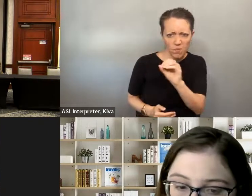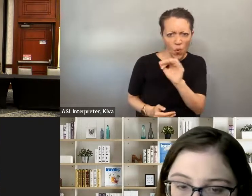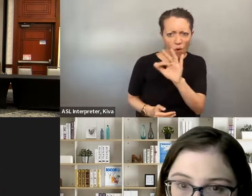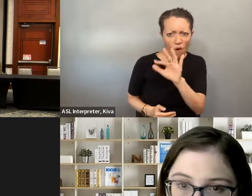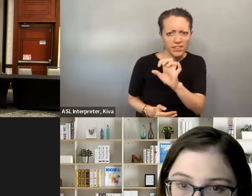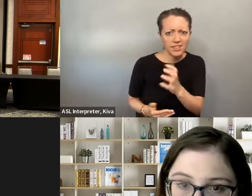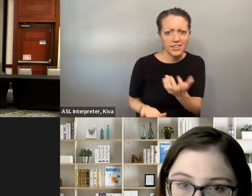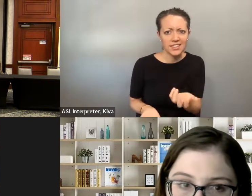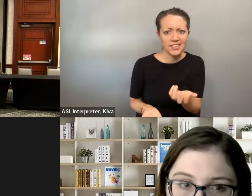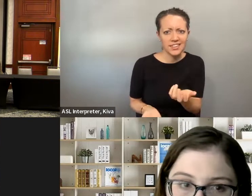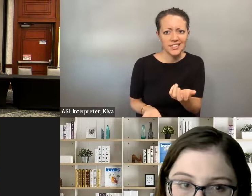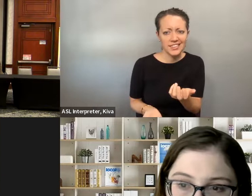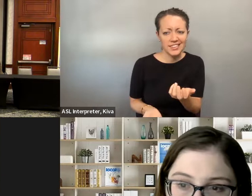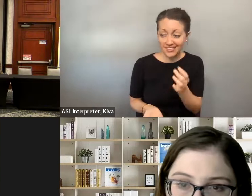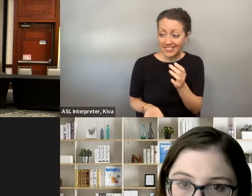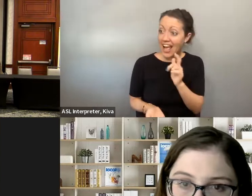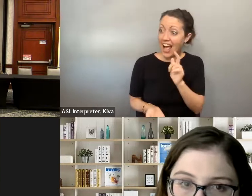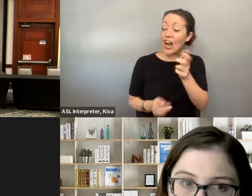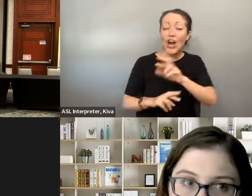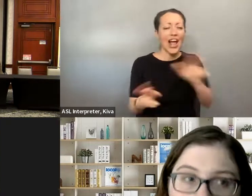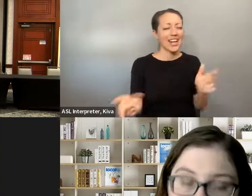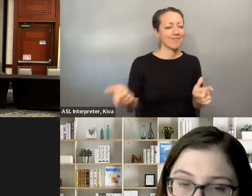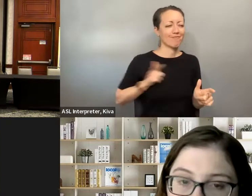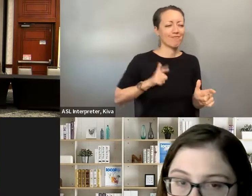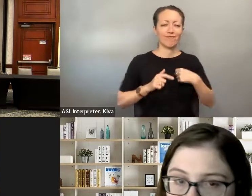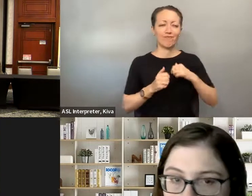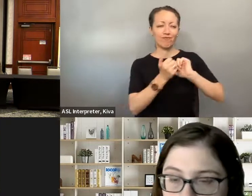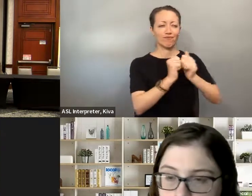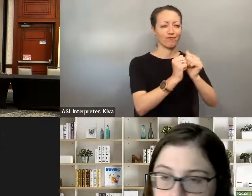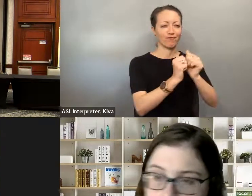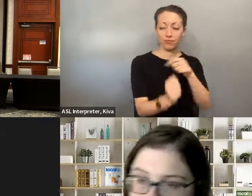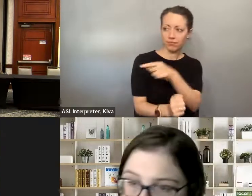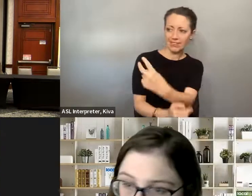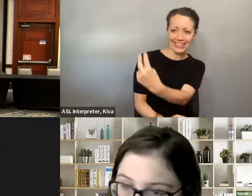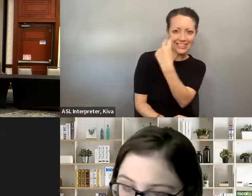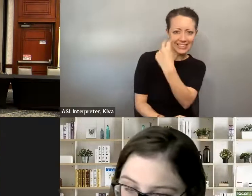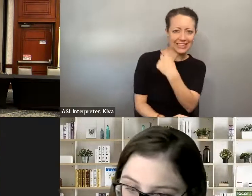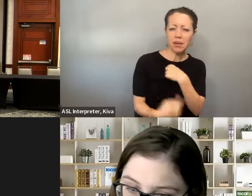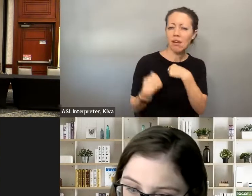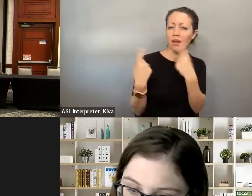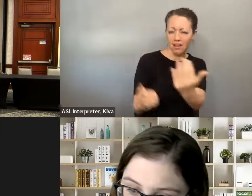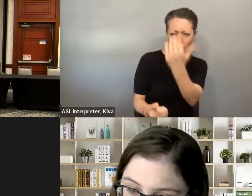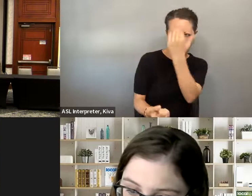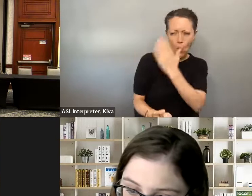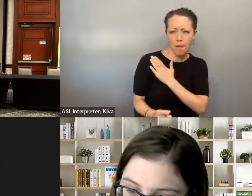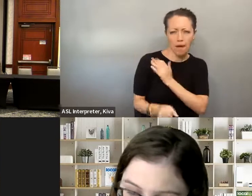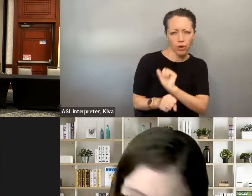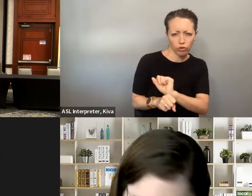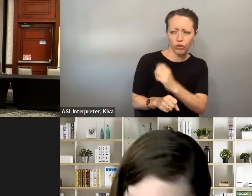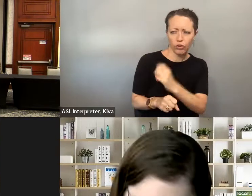So if you volunteer, you know in the where you want to be like, if you want to be a city council person, or if you want to be a senator, and you're you know volunteering their office. to be a Senator and you're, you know, volunteering in Then that might be a really good thing. When you go to run. their office, then that might be a really good thing when